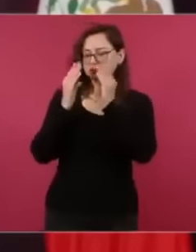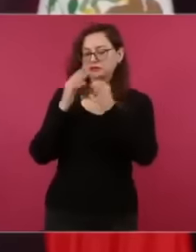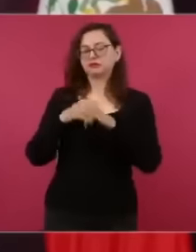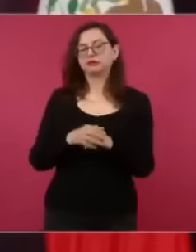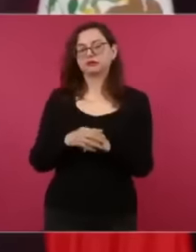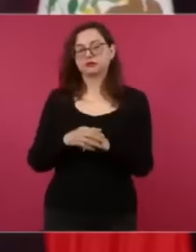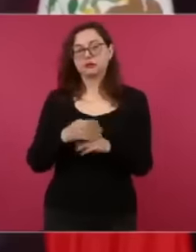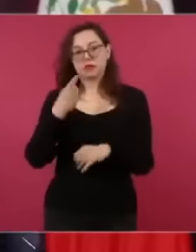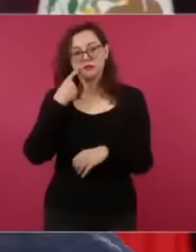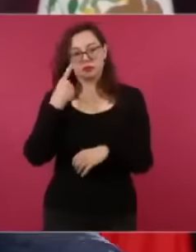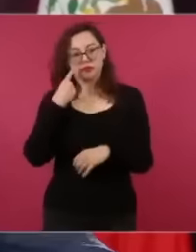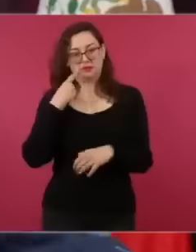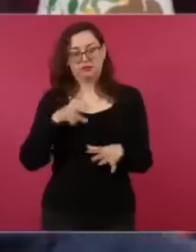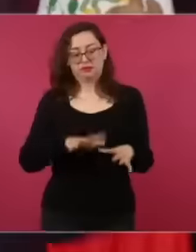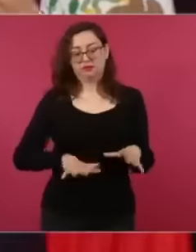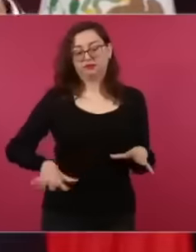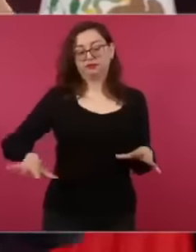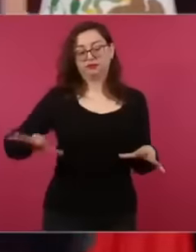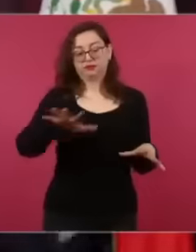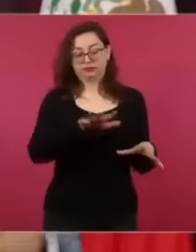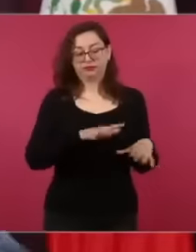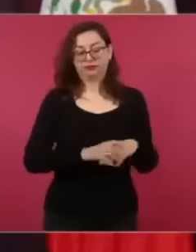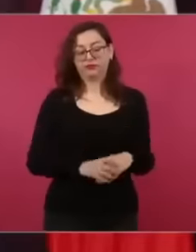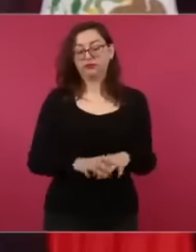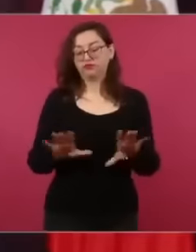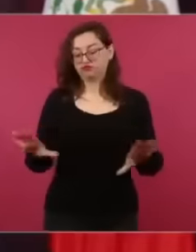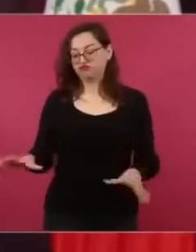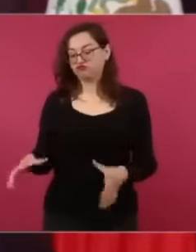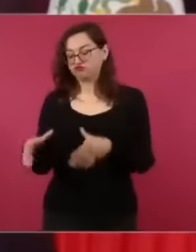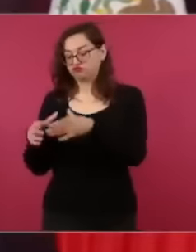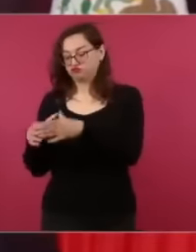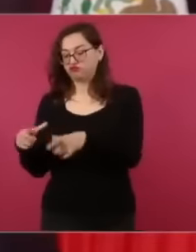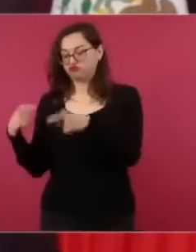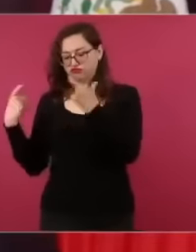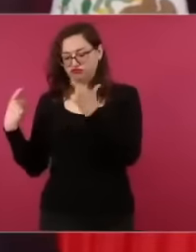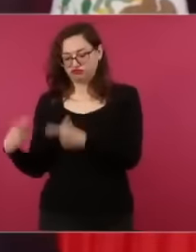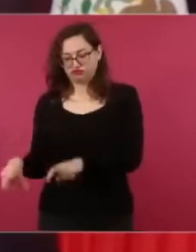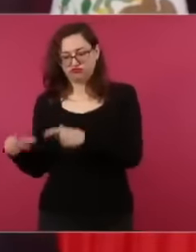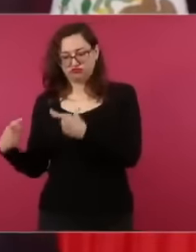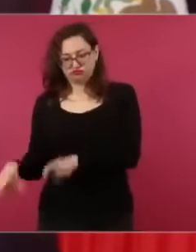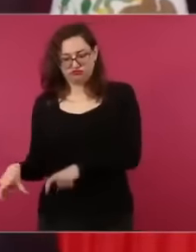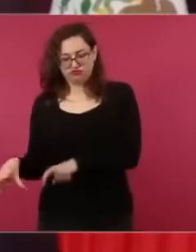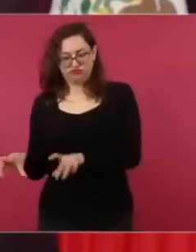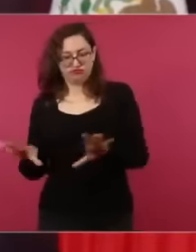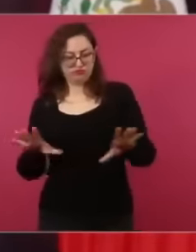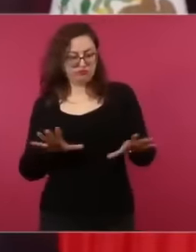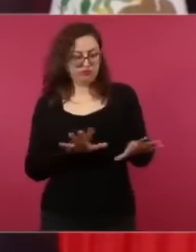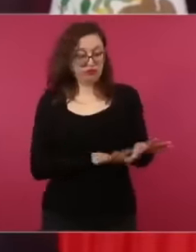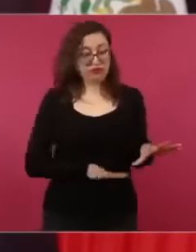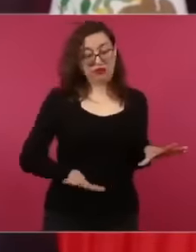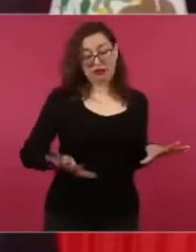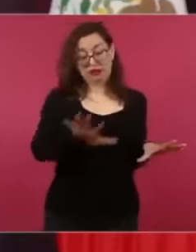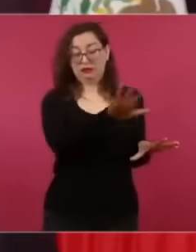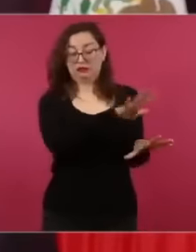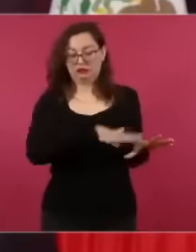and that the accumulation of capital was carried out by the exploitation